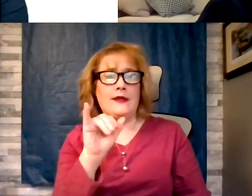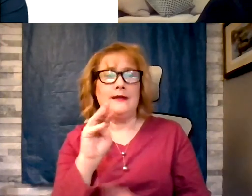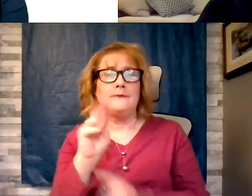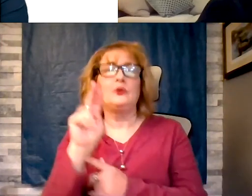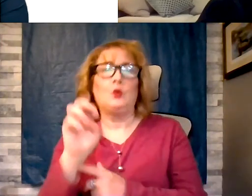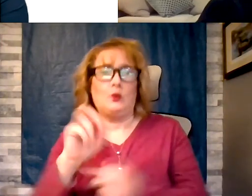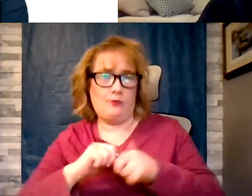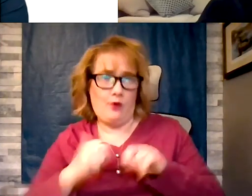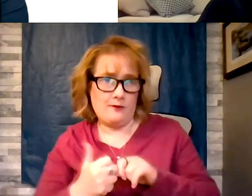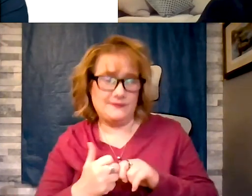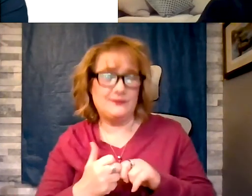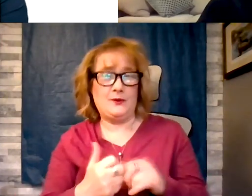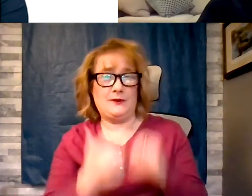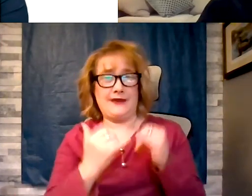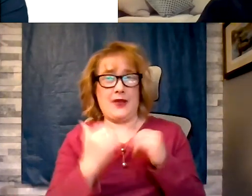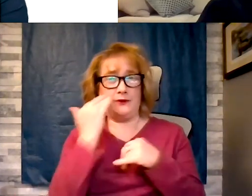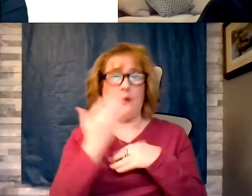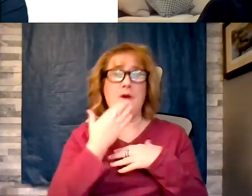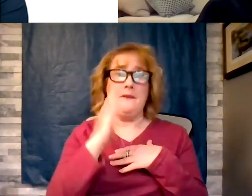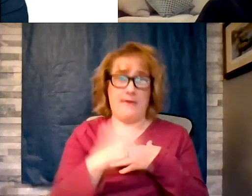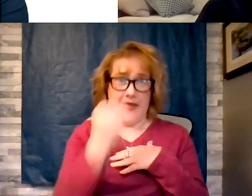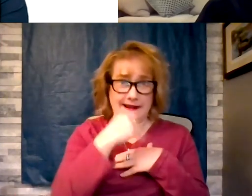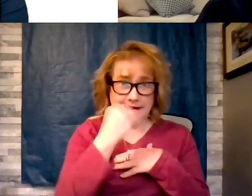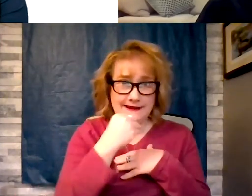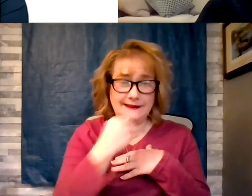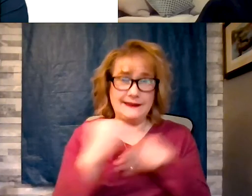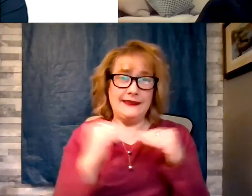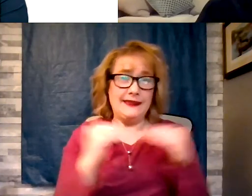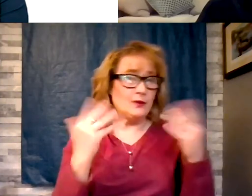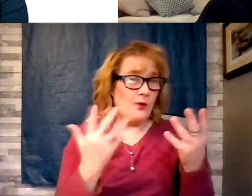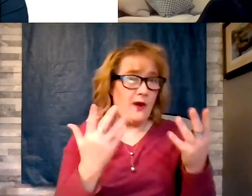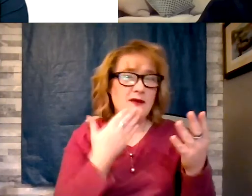diet equals bad germs. Bad germs make you absorb more